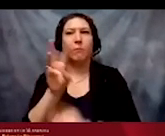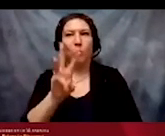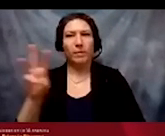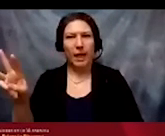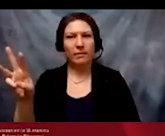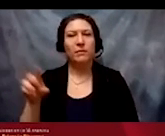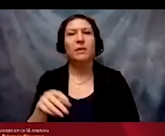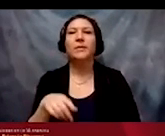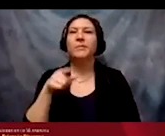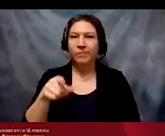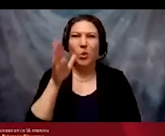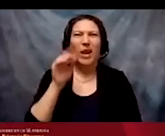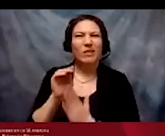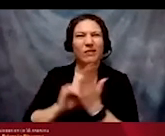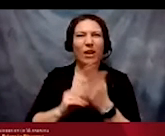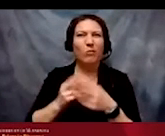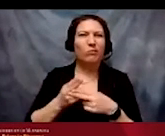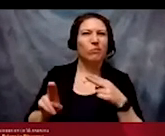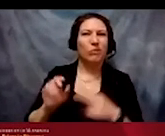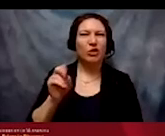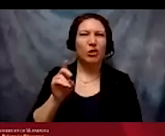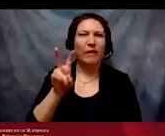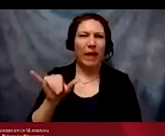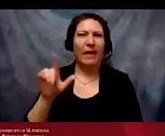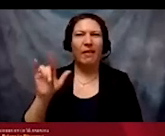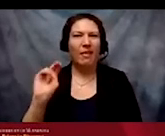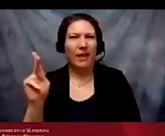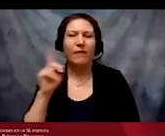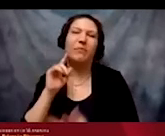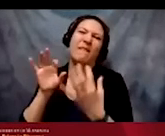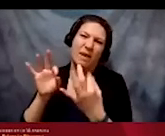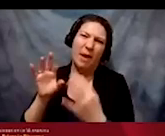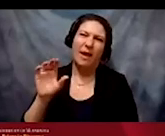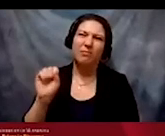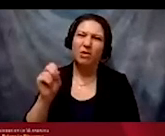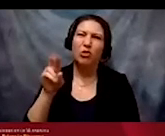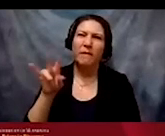to fill out a very short feedback survey. We hope you will fill